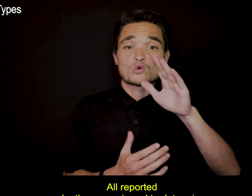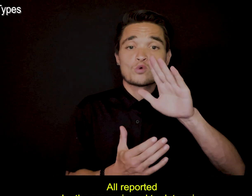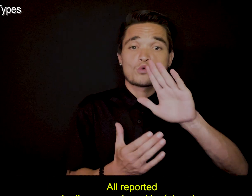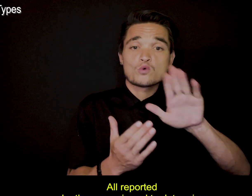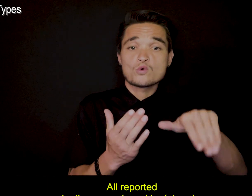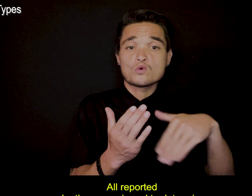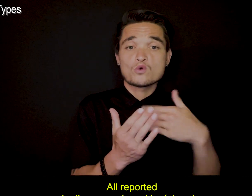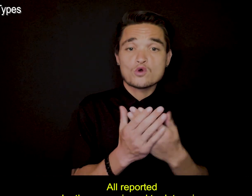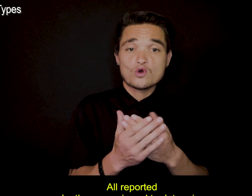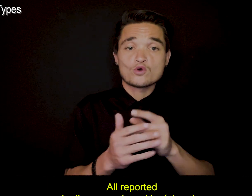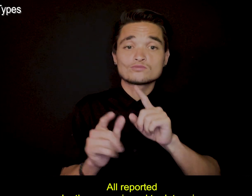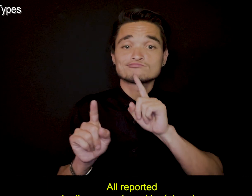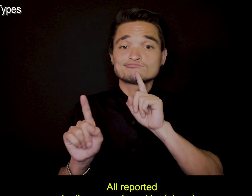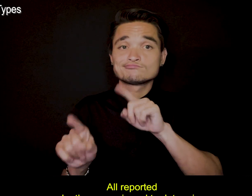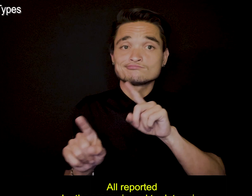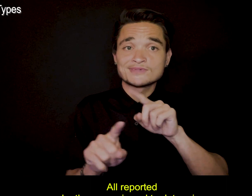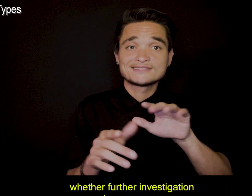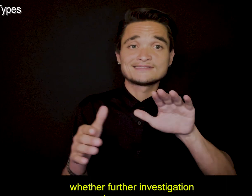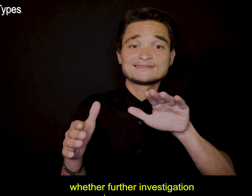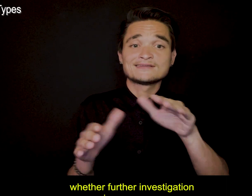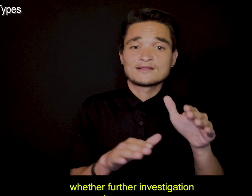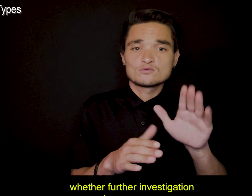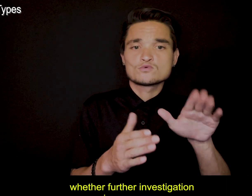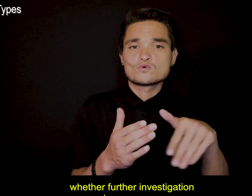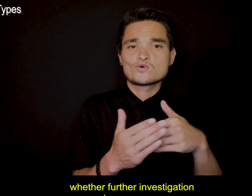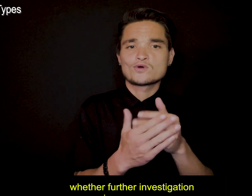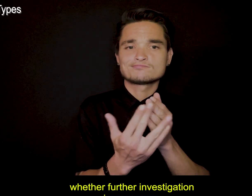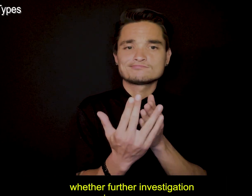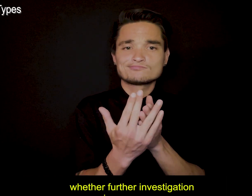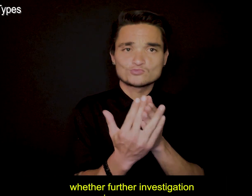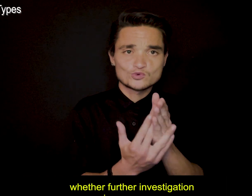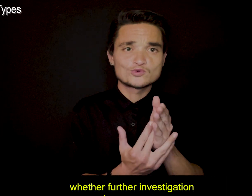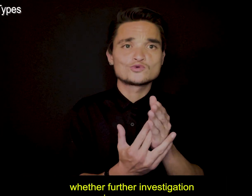All reported deaths are reviewed to determine whether further investigation is necessary.